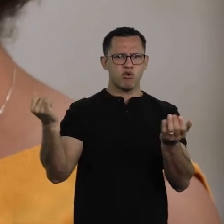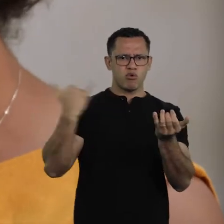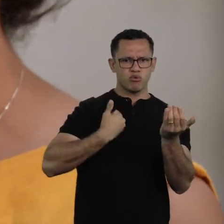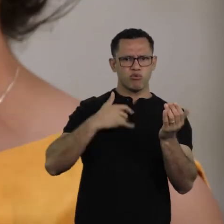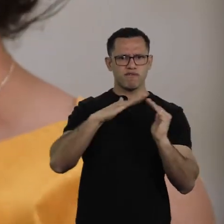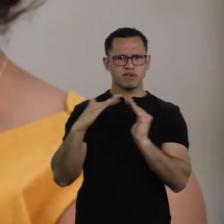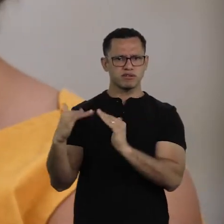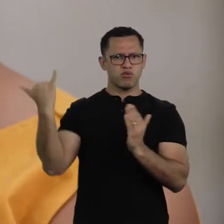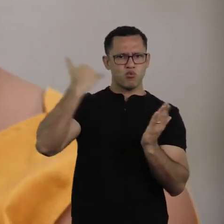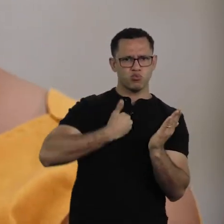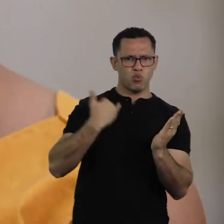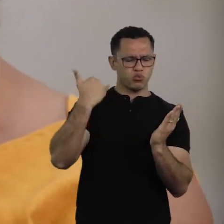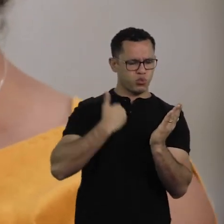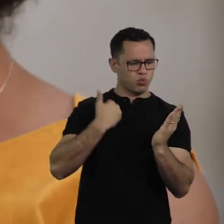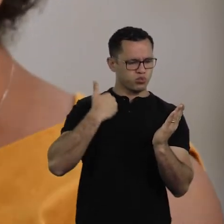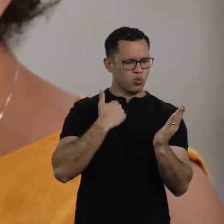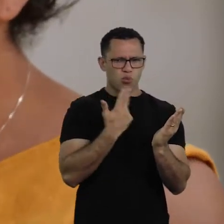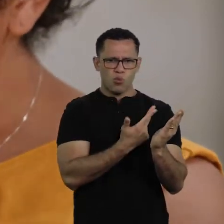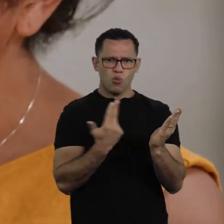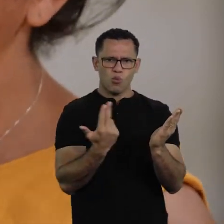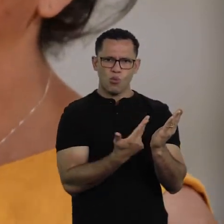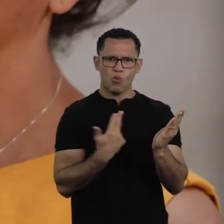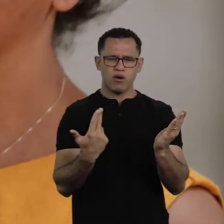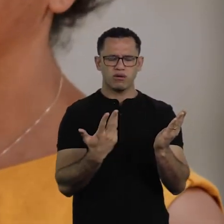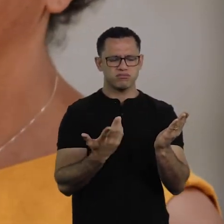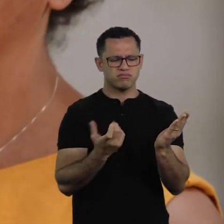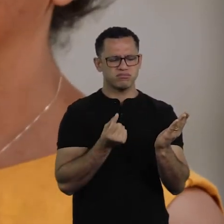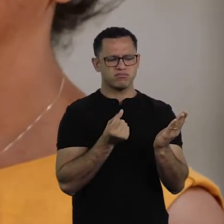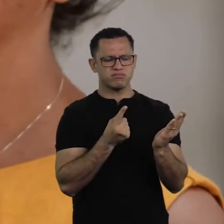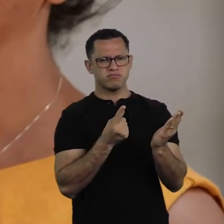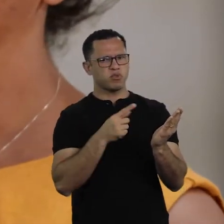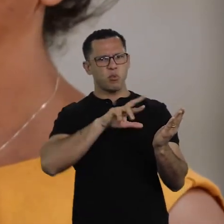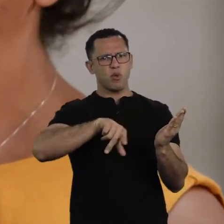was that stories like those were not in the books in Brazil.